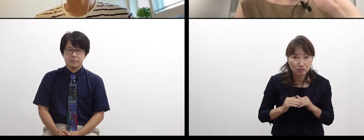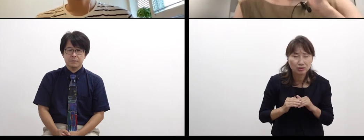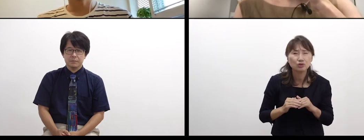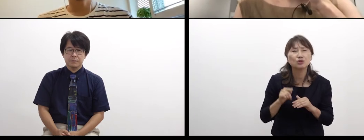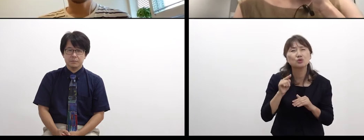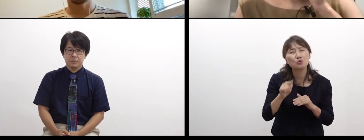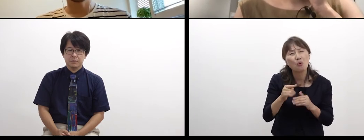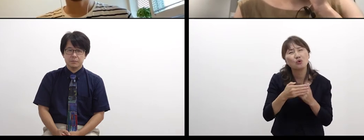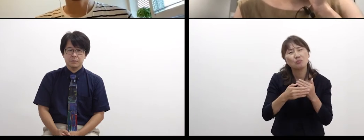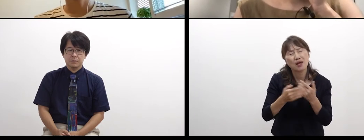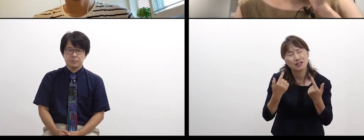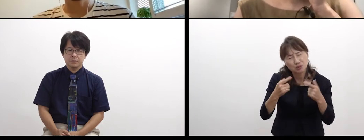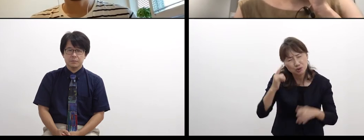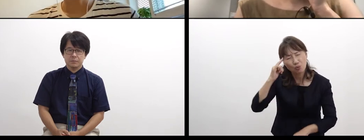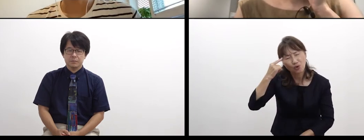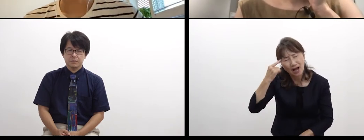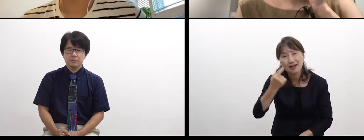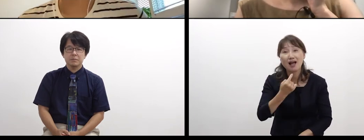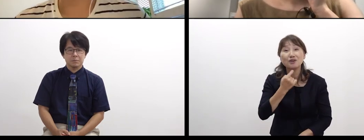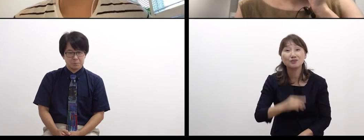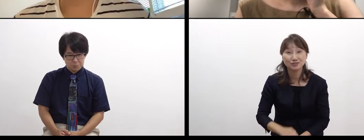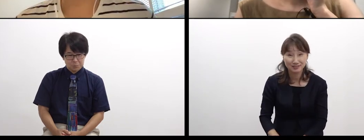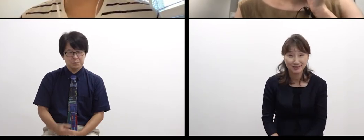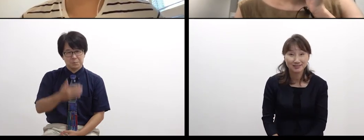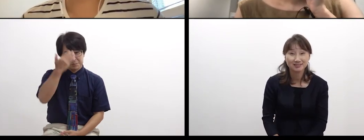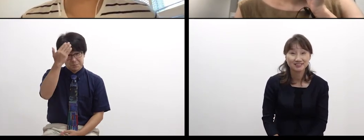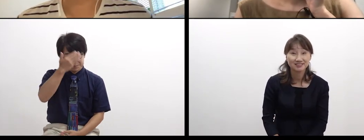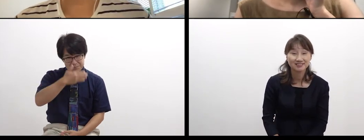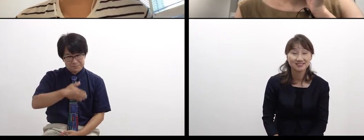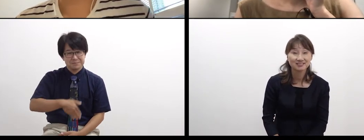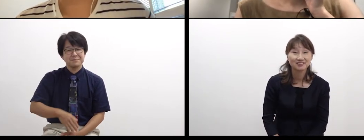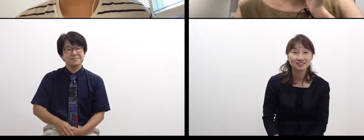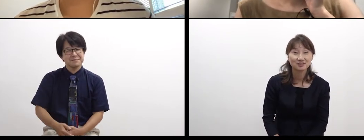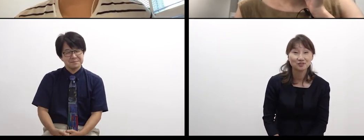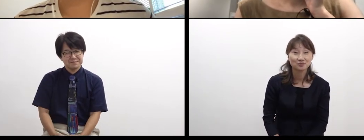Uh-huh.